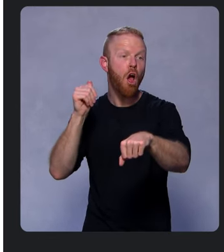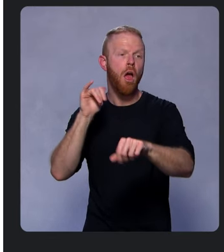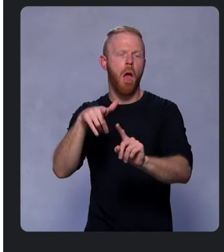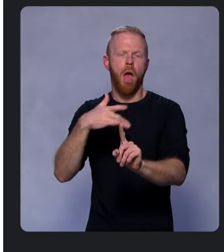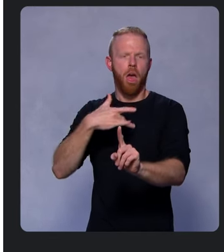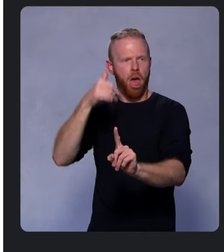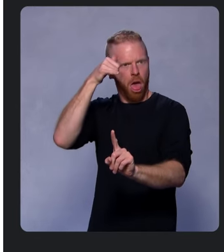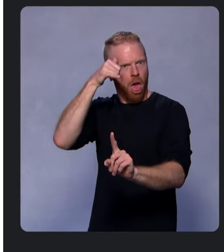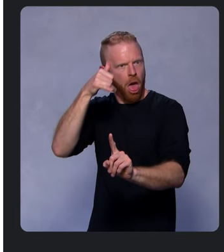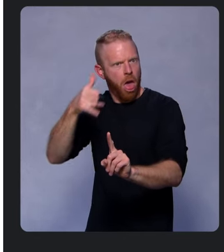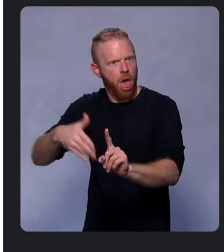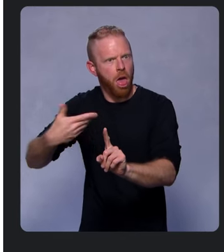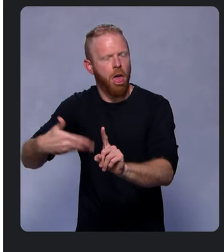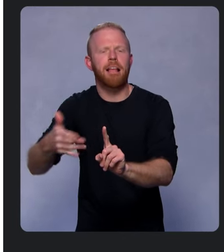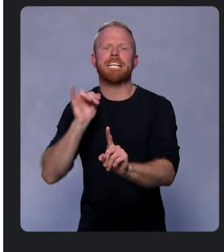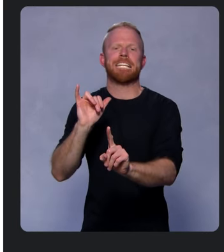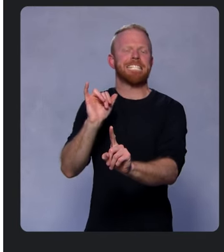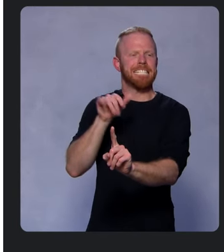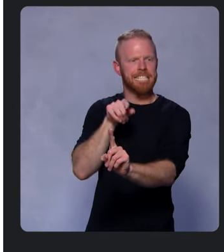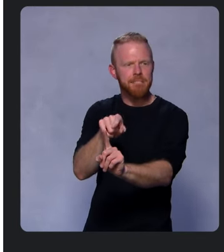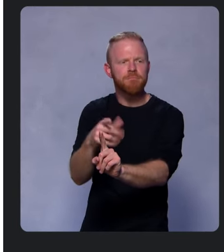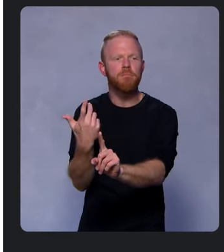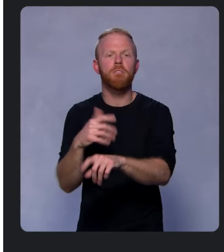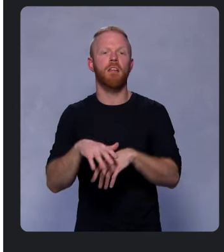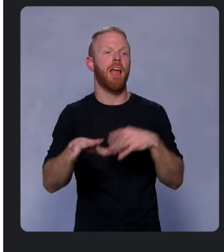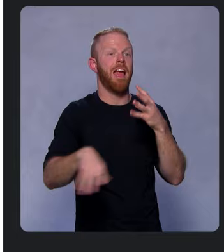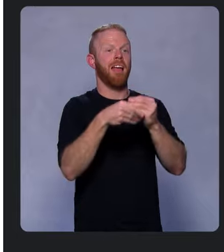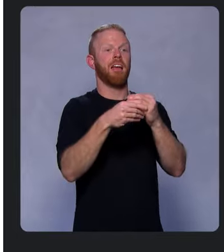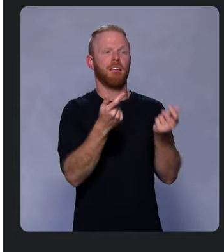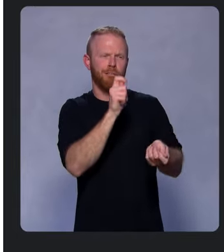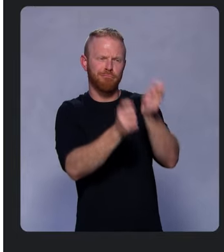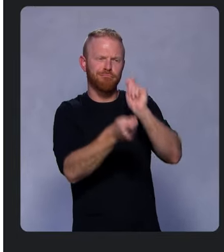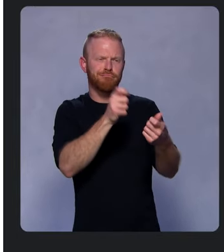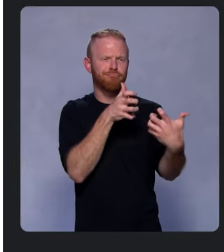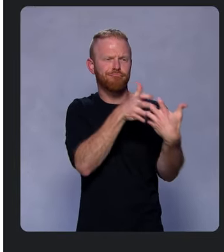This is in addition to the customizable metrics you can select to appear right at